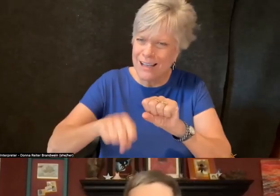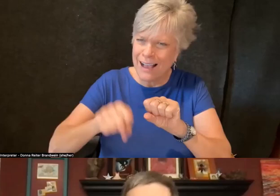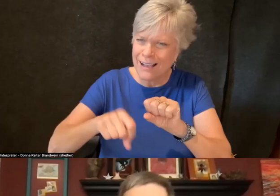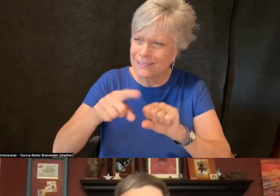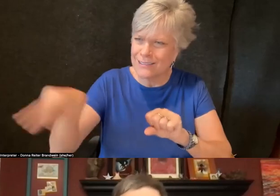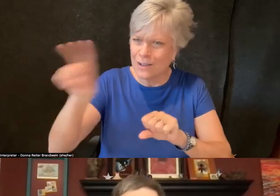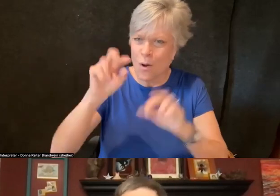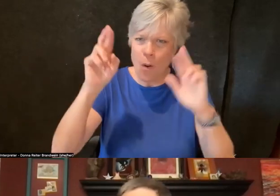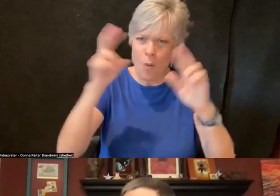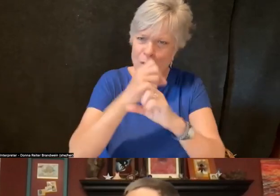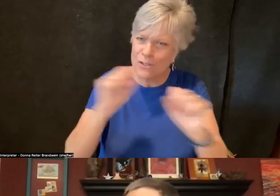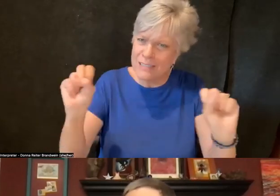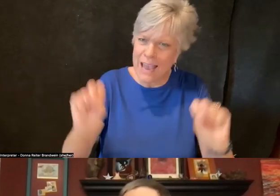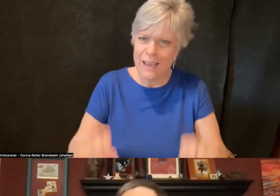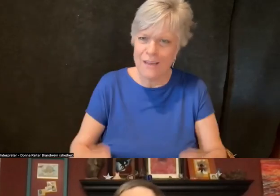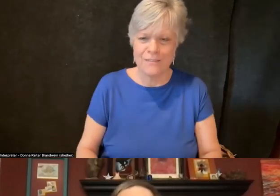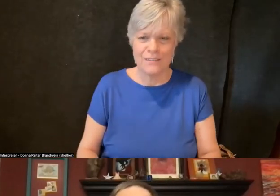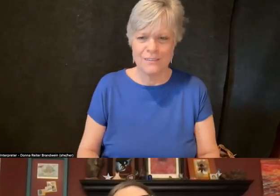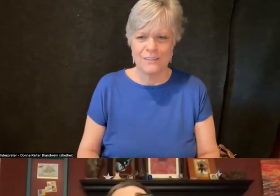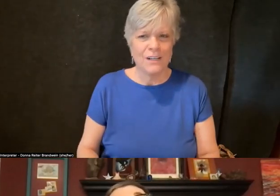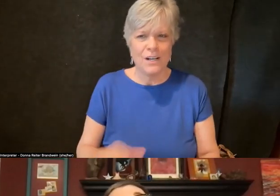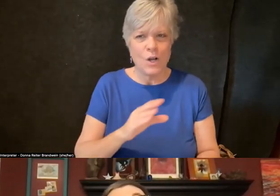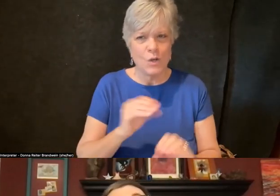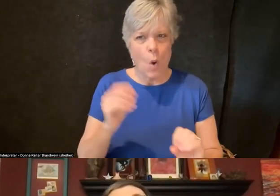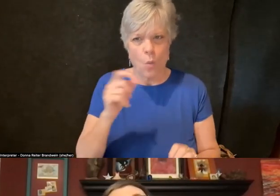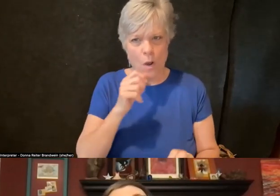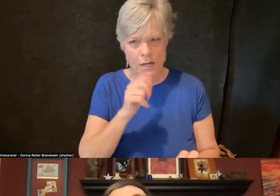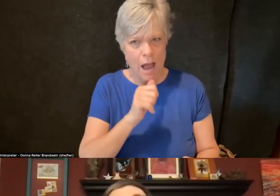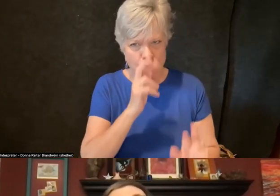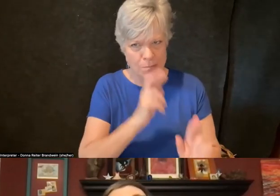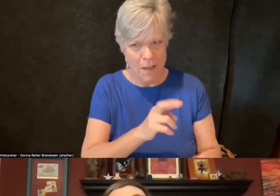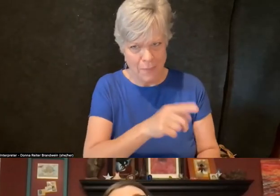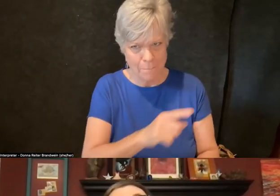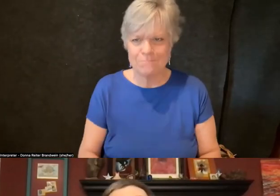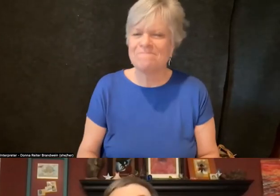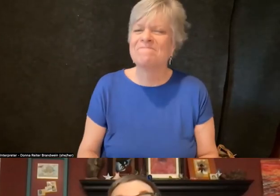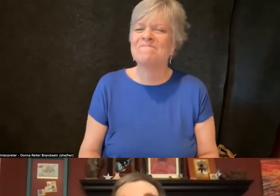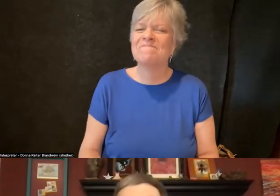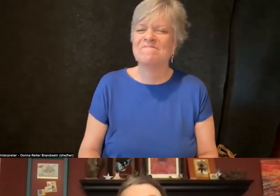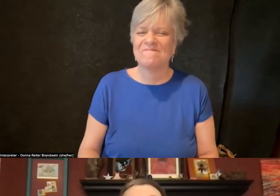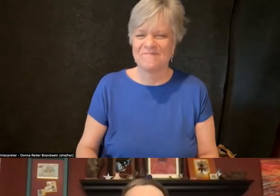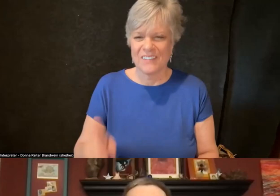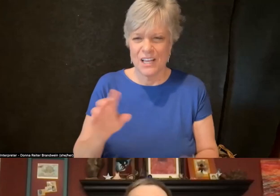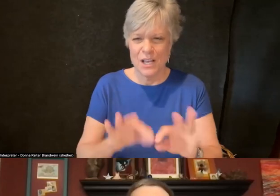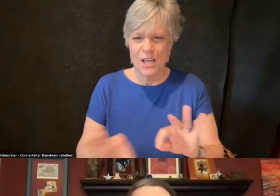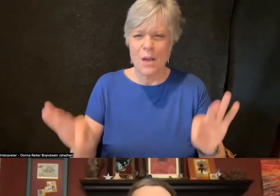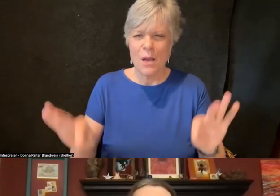and no one is being disrespectful to them. So there is an important and necessary underscoring